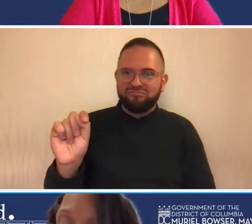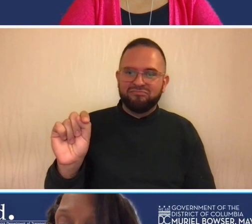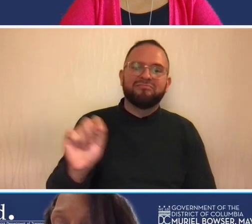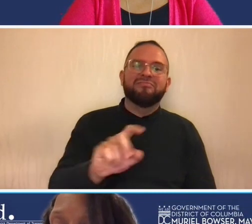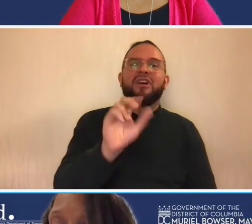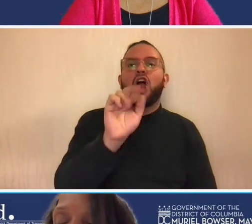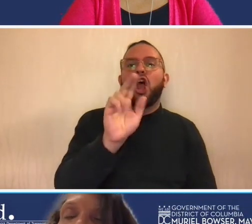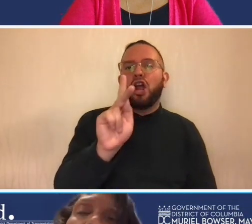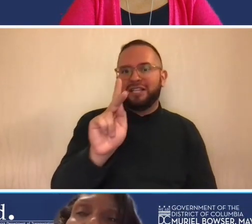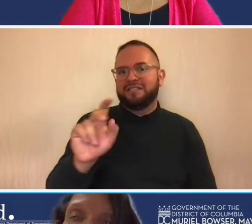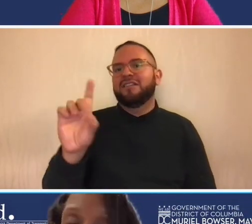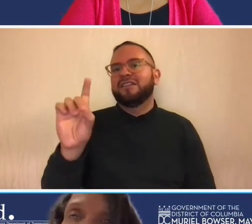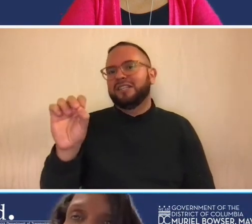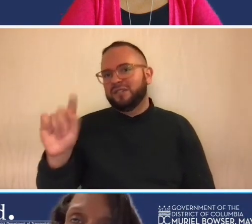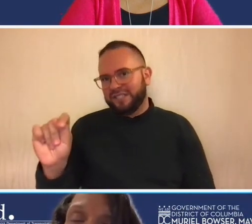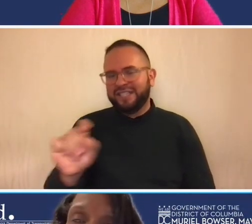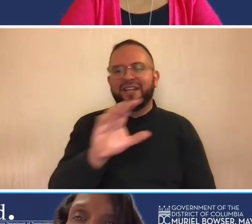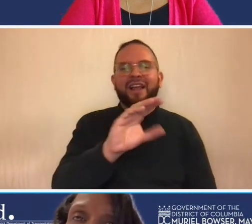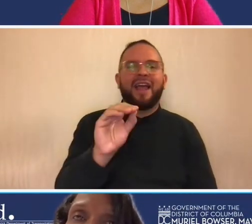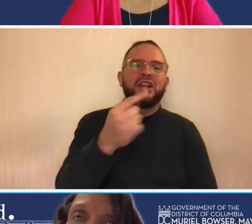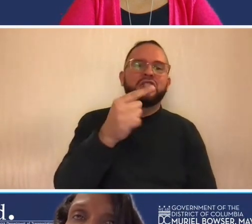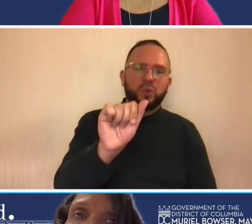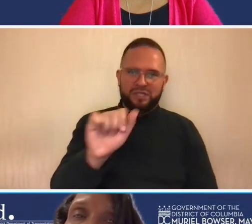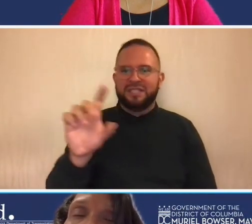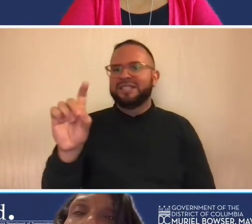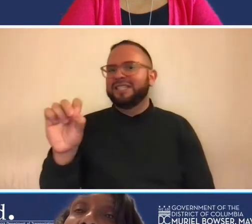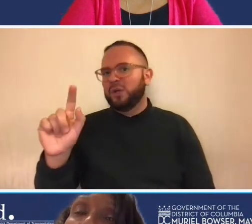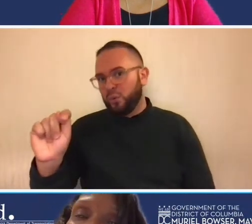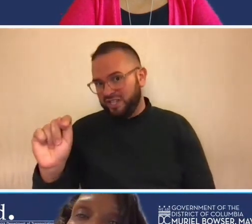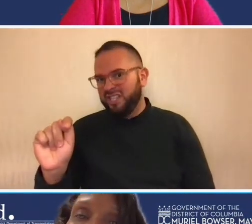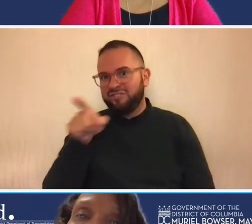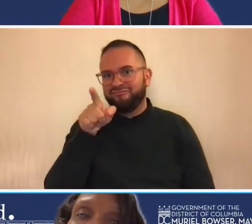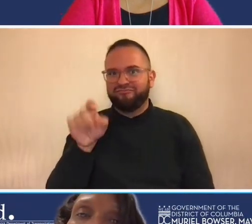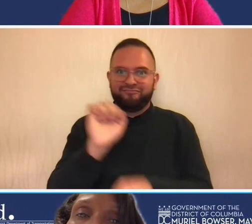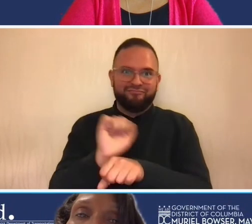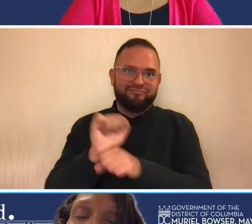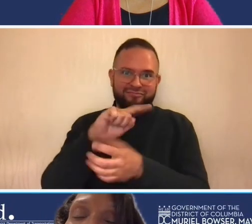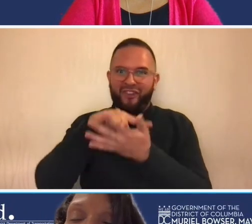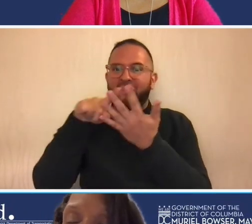of transportation and georgia's department of transportation so hopefully um if you have any